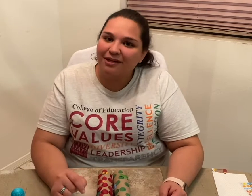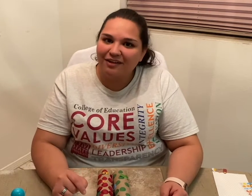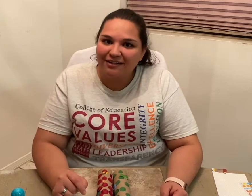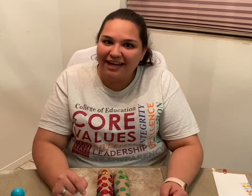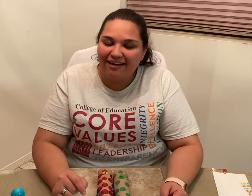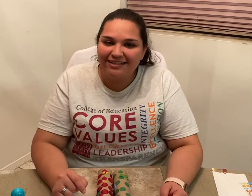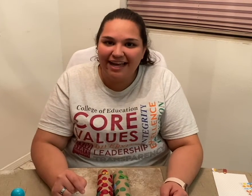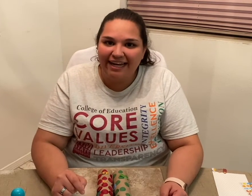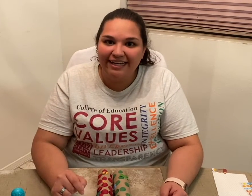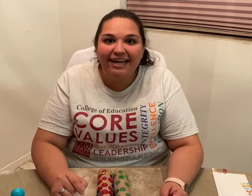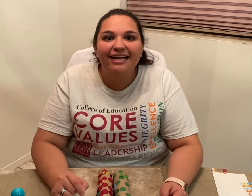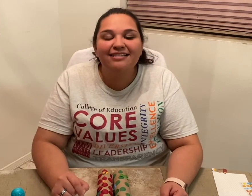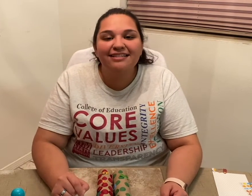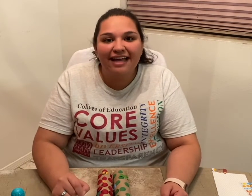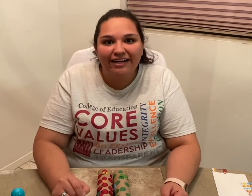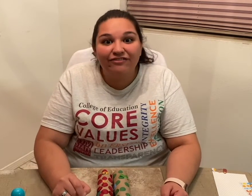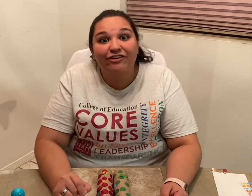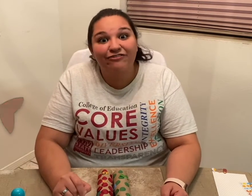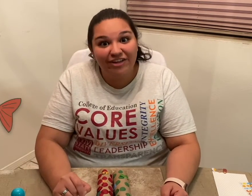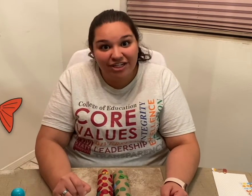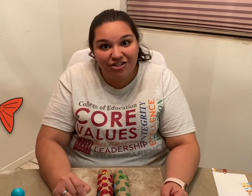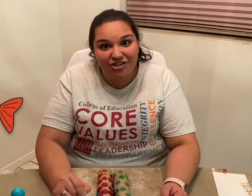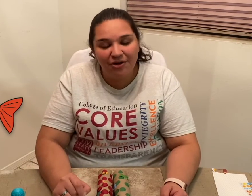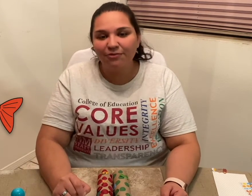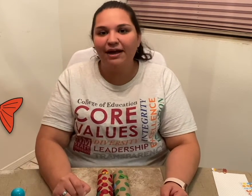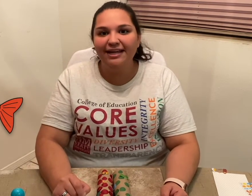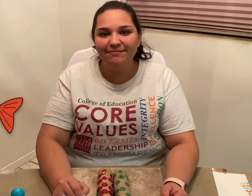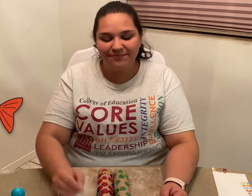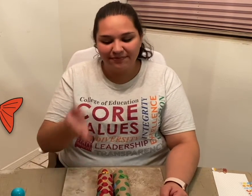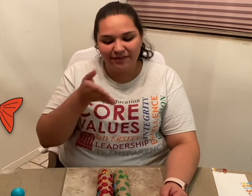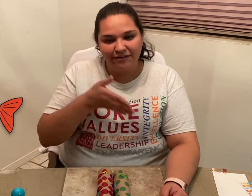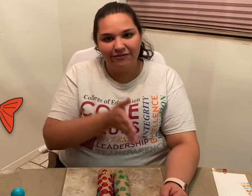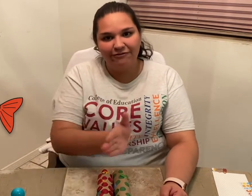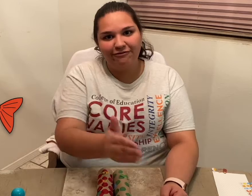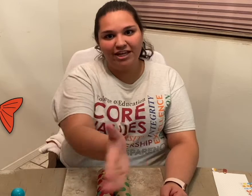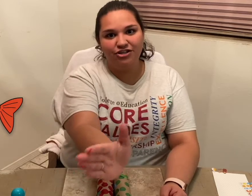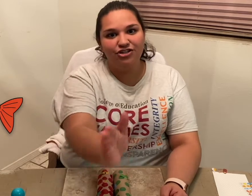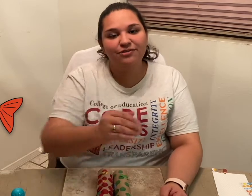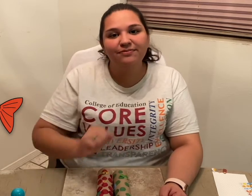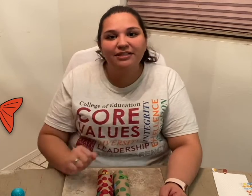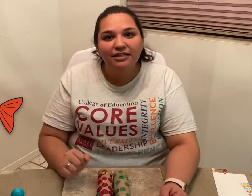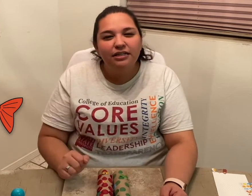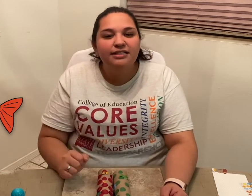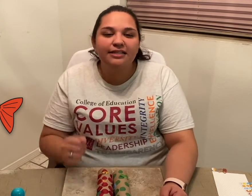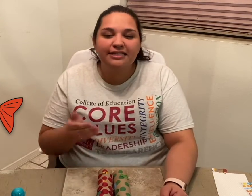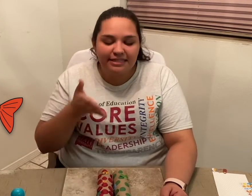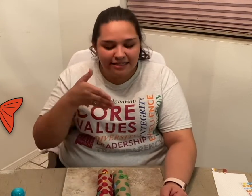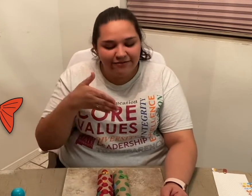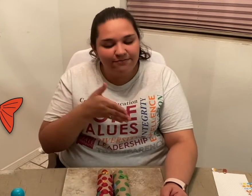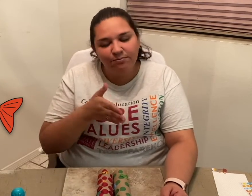learning how to sign is the sign for "fish". Ready? Fish (signs 'fish'). So, this is the movement